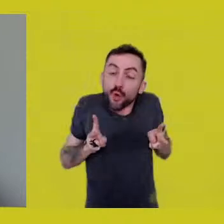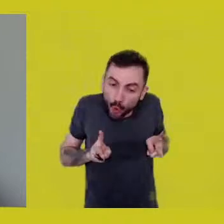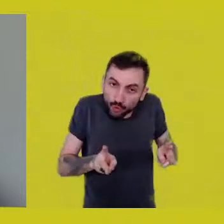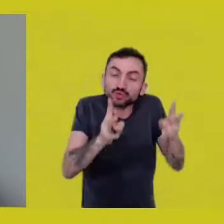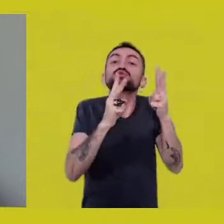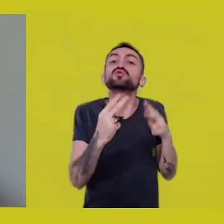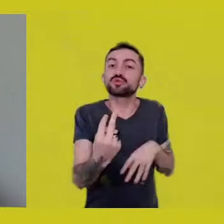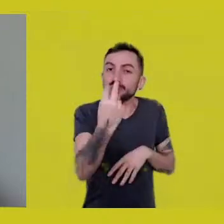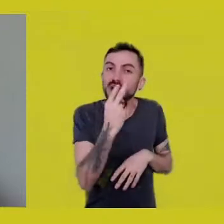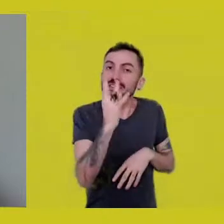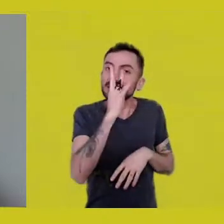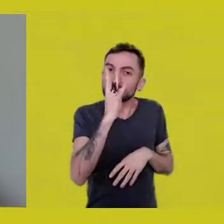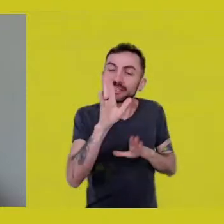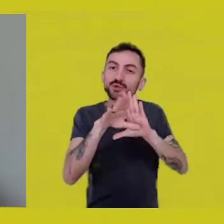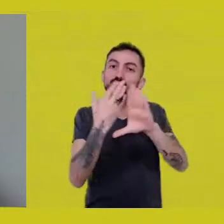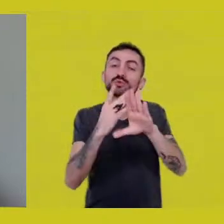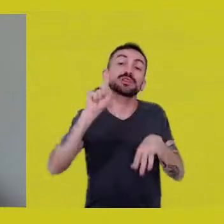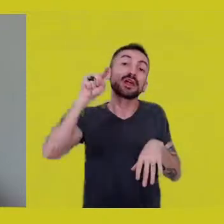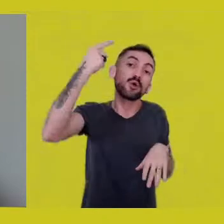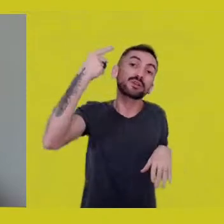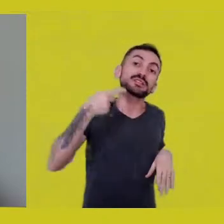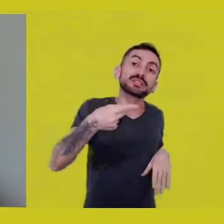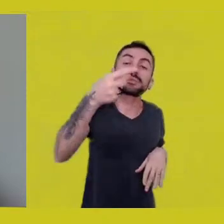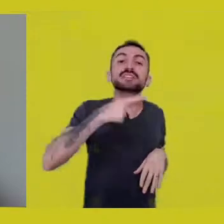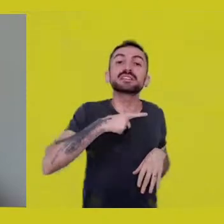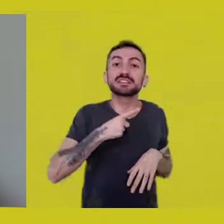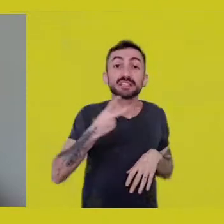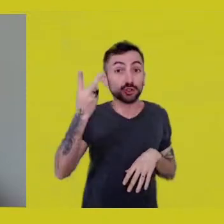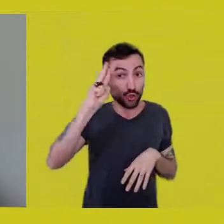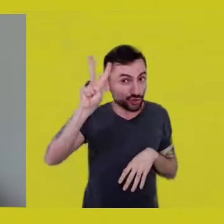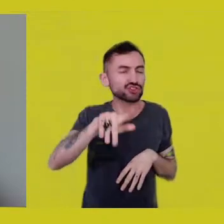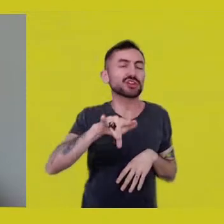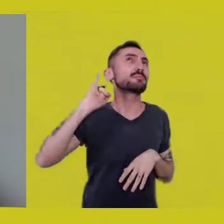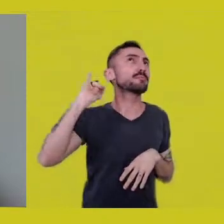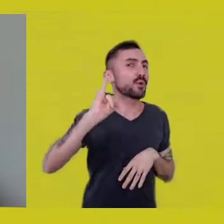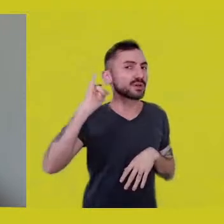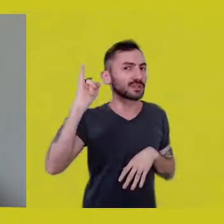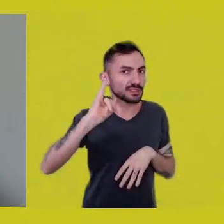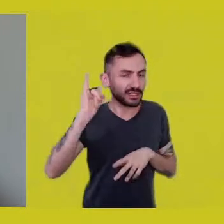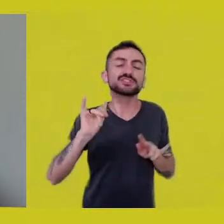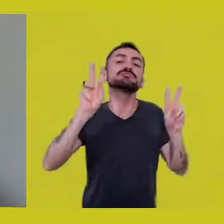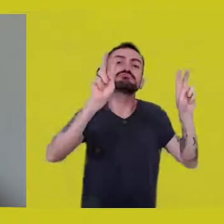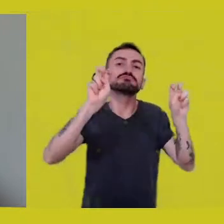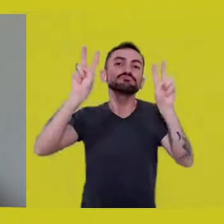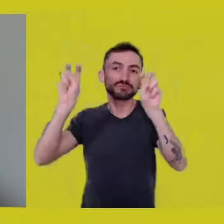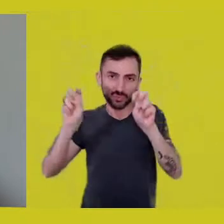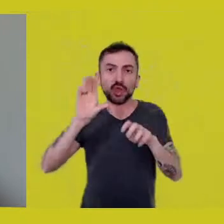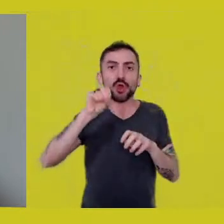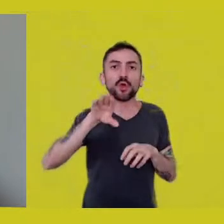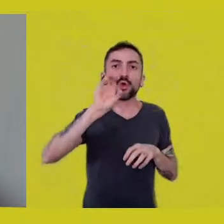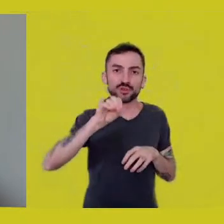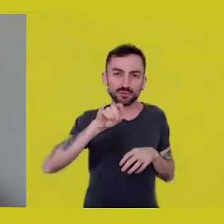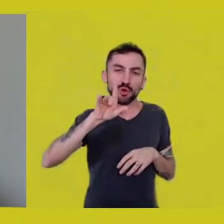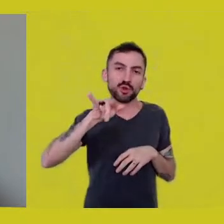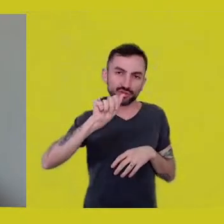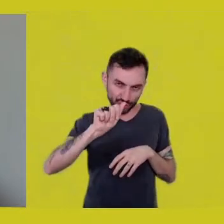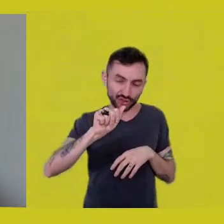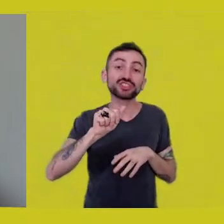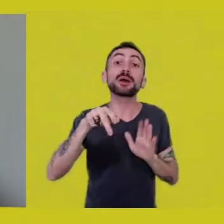Next week we’ll have two very important days about Native American cosmogonies and cosmologies,